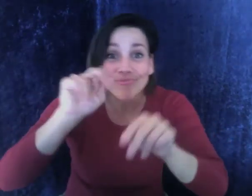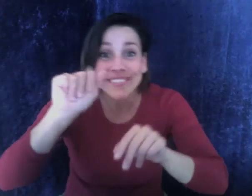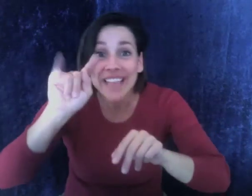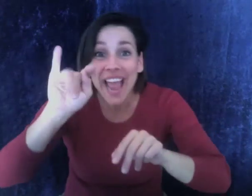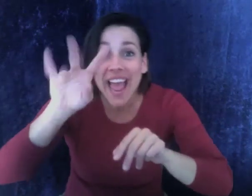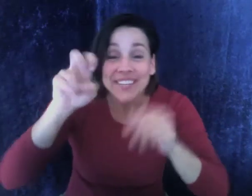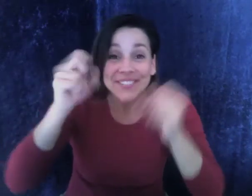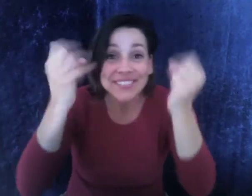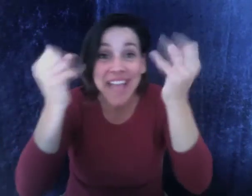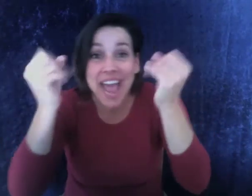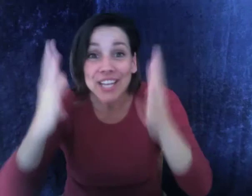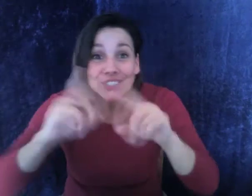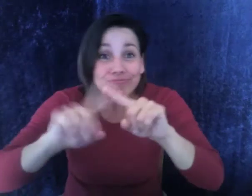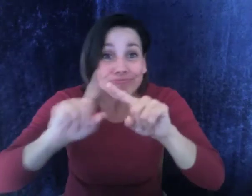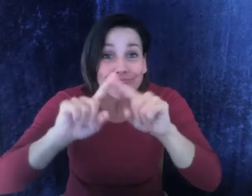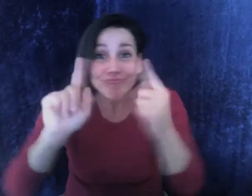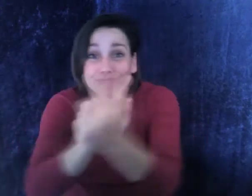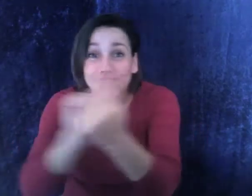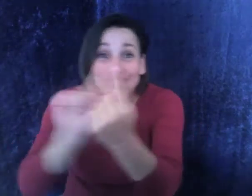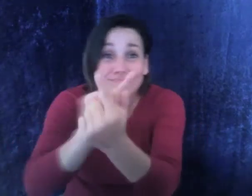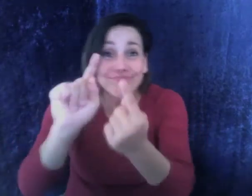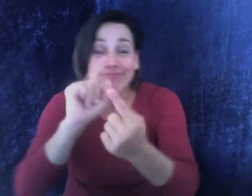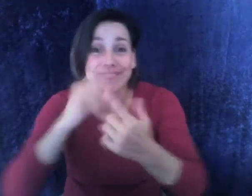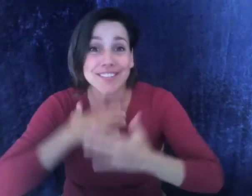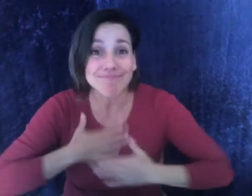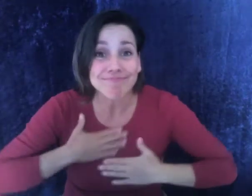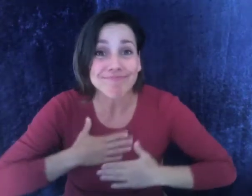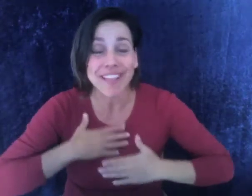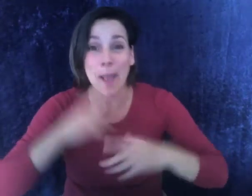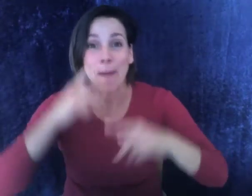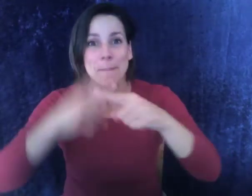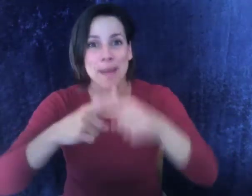They will be exposed to many features involving native signers.